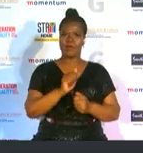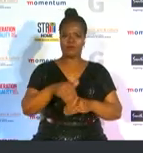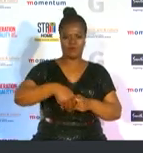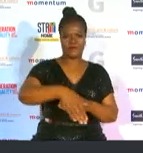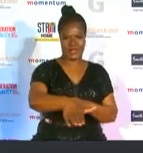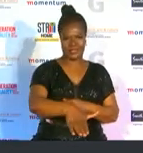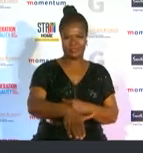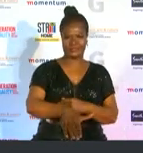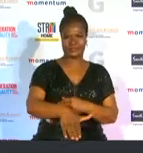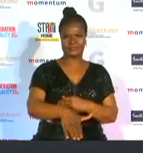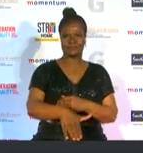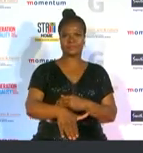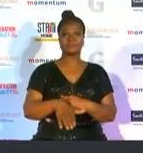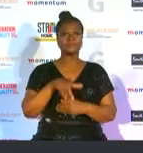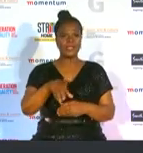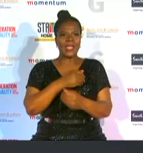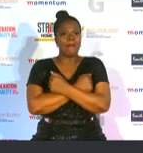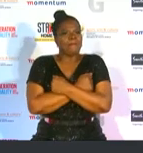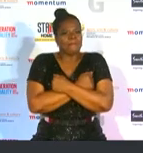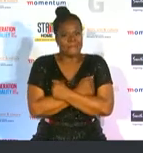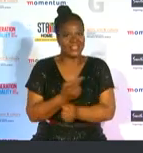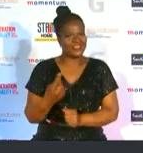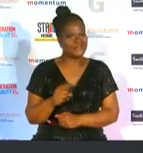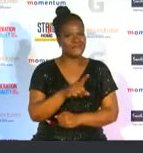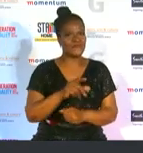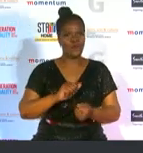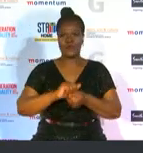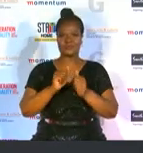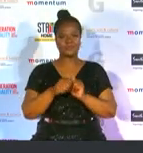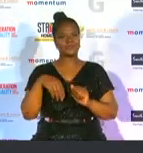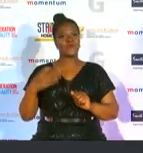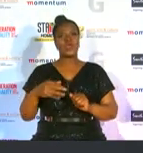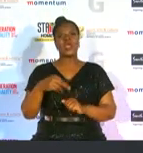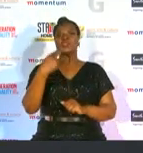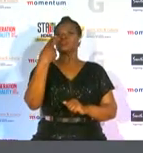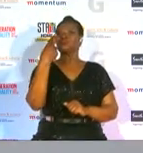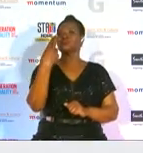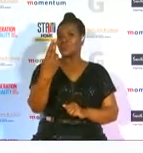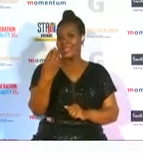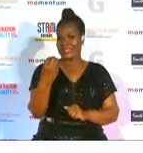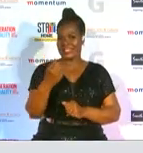and her undying passion for the sport has been in the making for over two